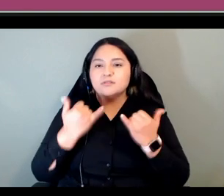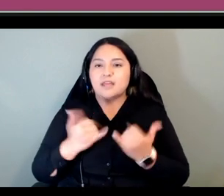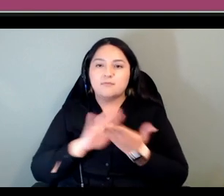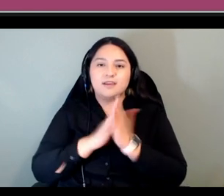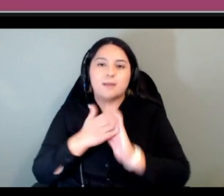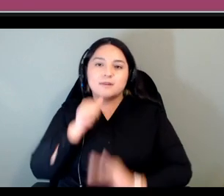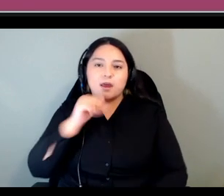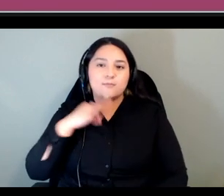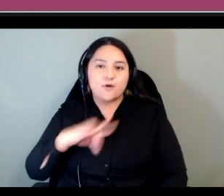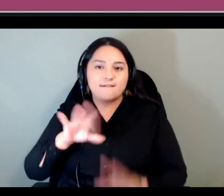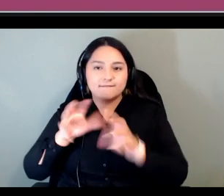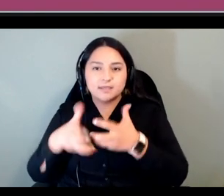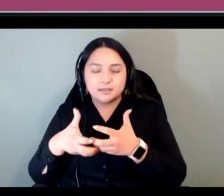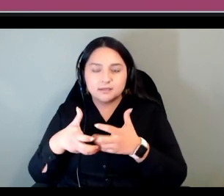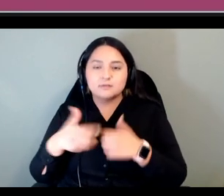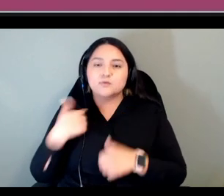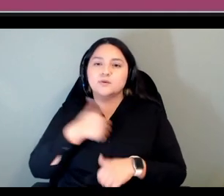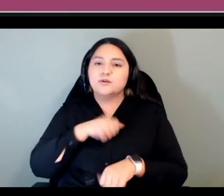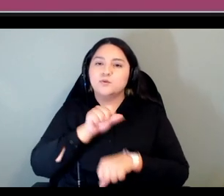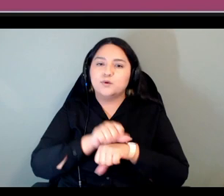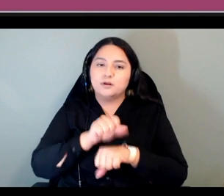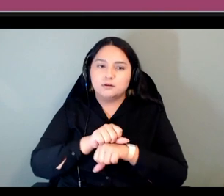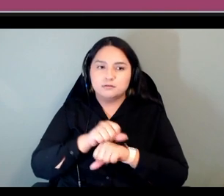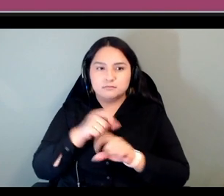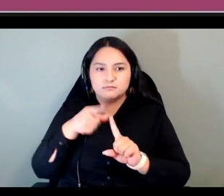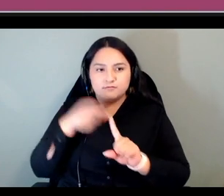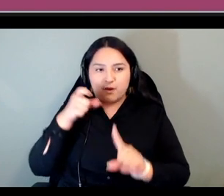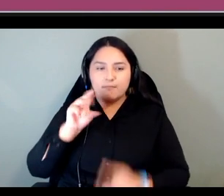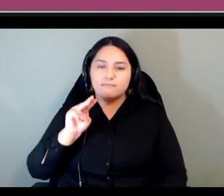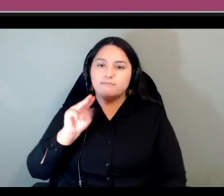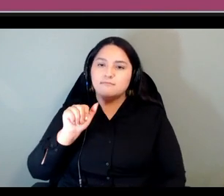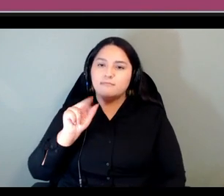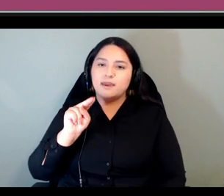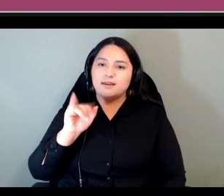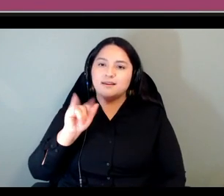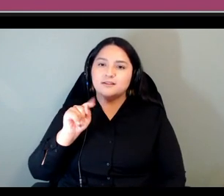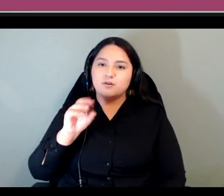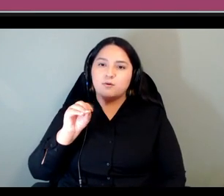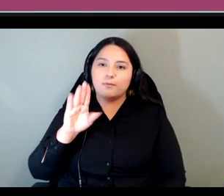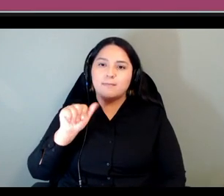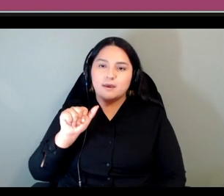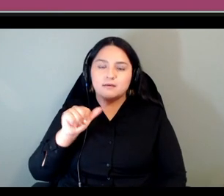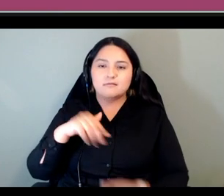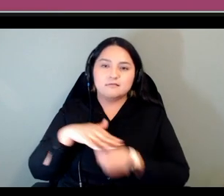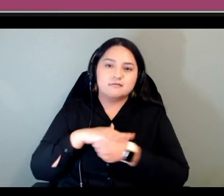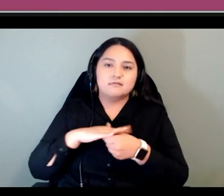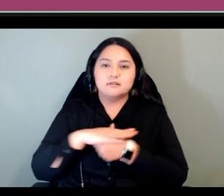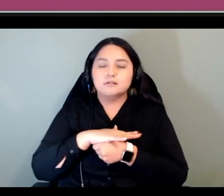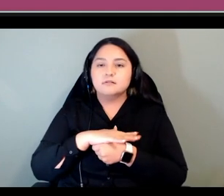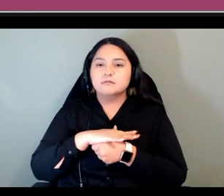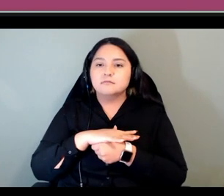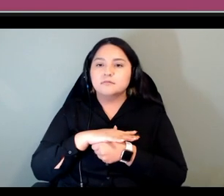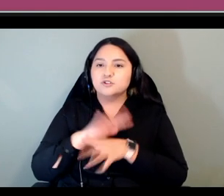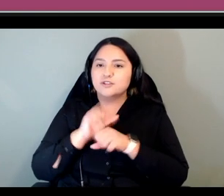non-profit and we work out of campervan manitoba which is a traditional metis community in